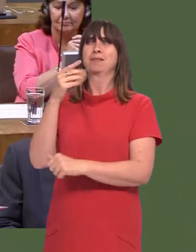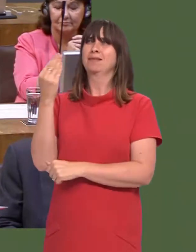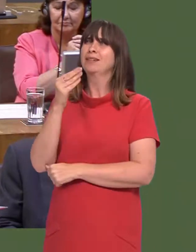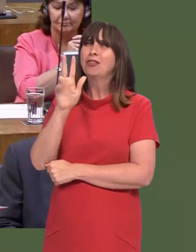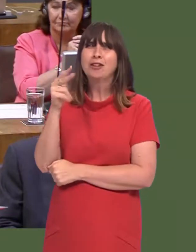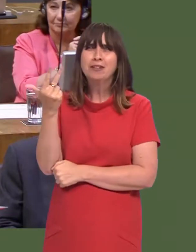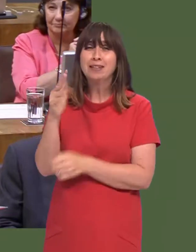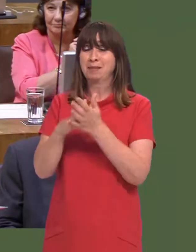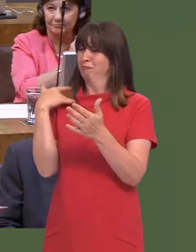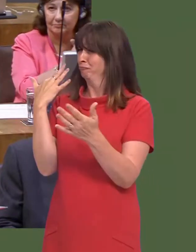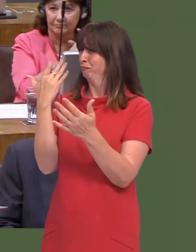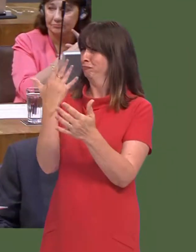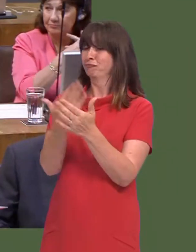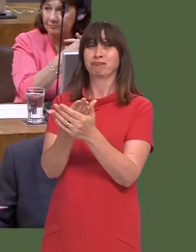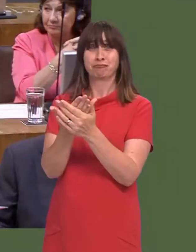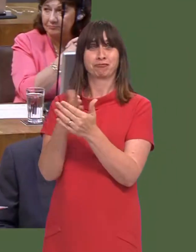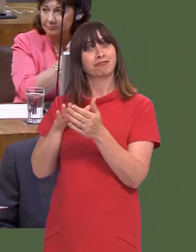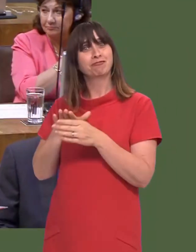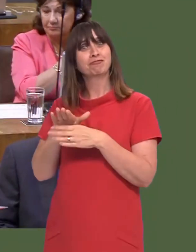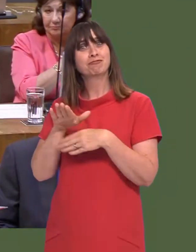So, that demonstrates how successful it has been.